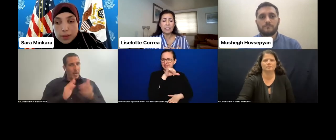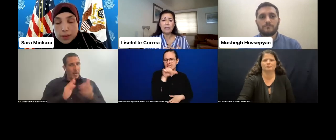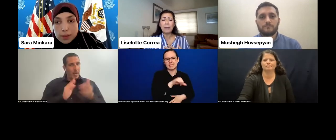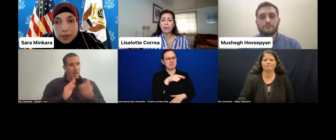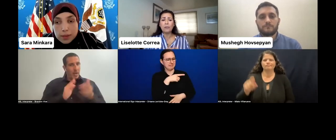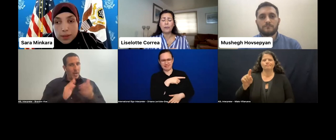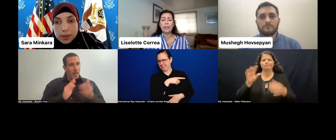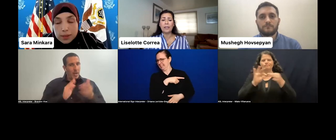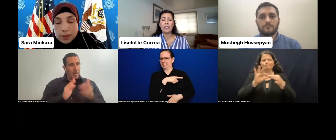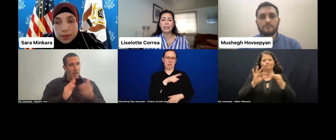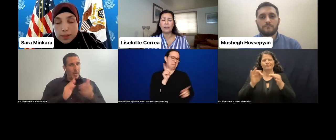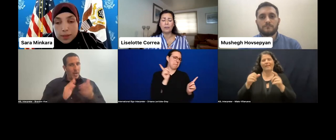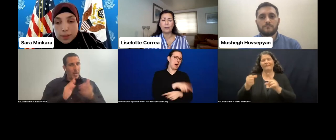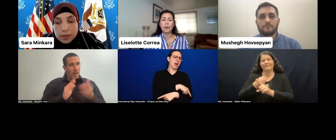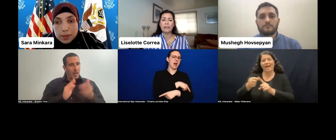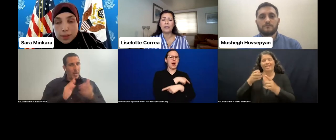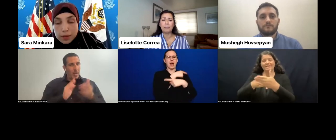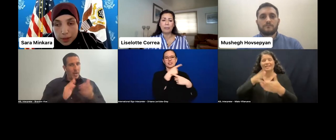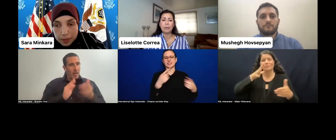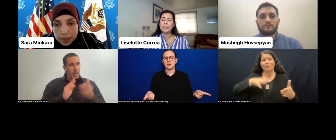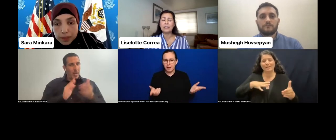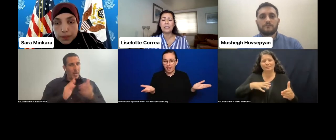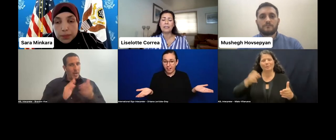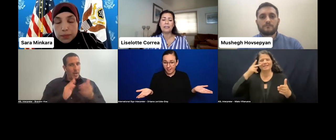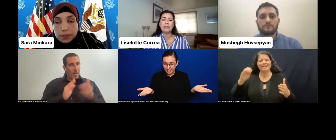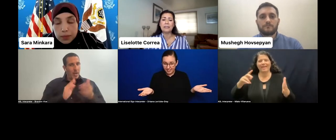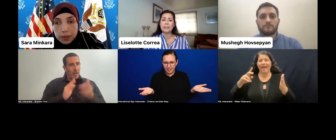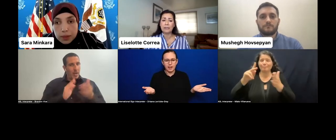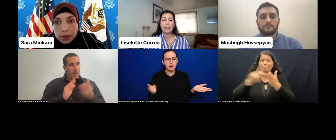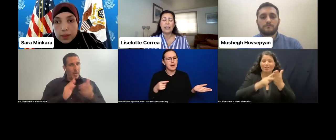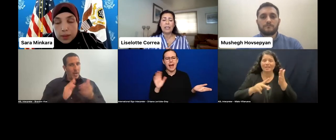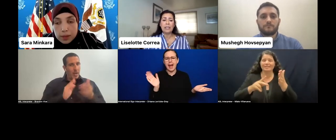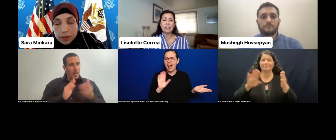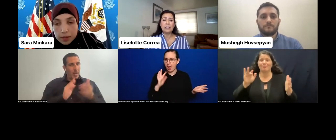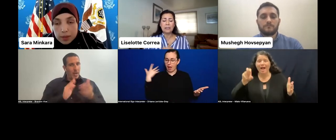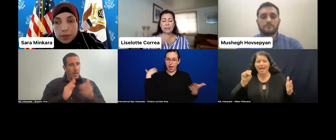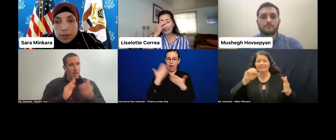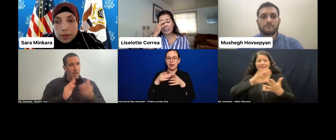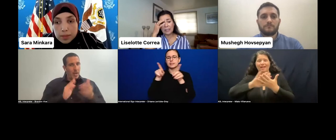is part of what the people with disabilities is living-- is facing.